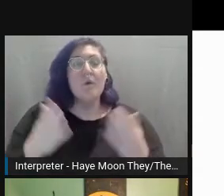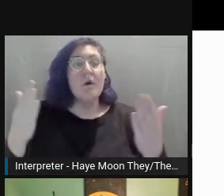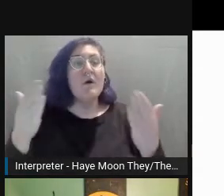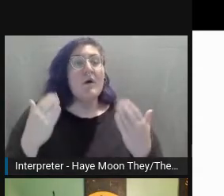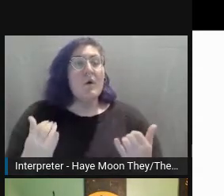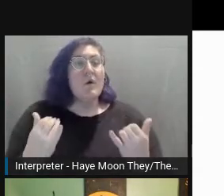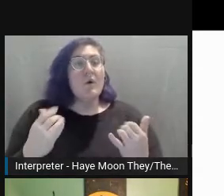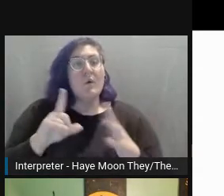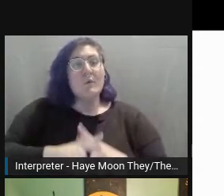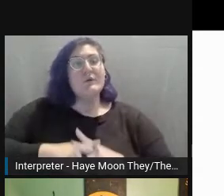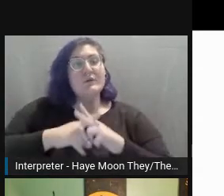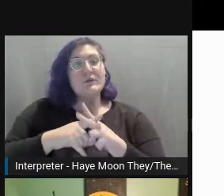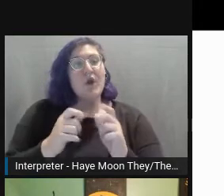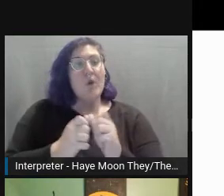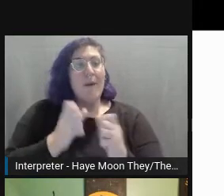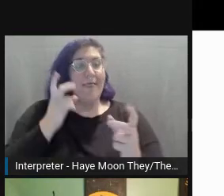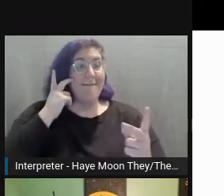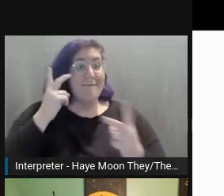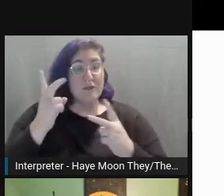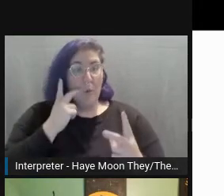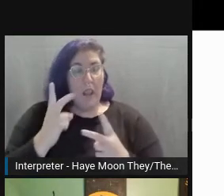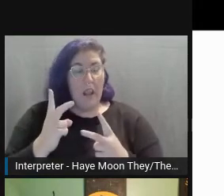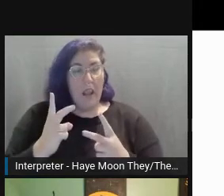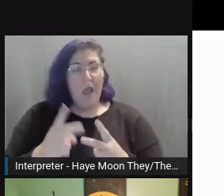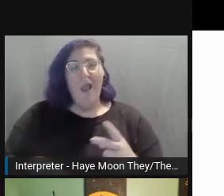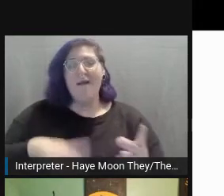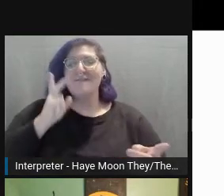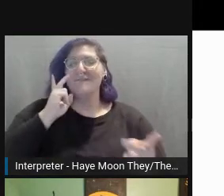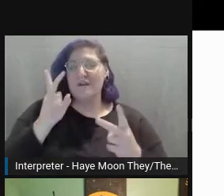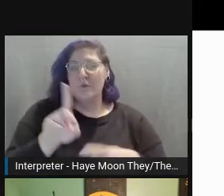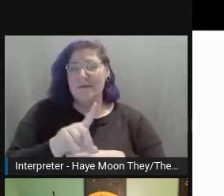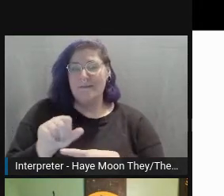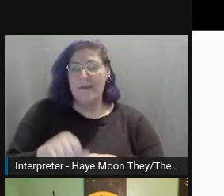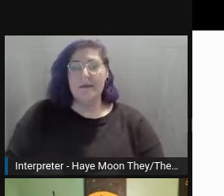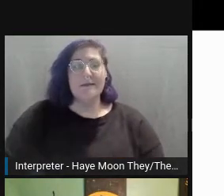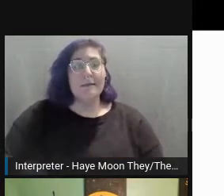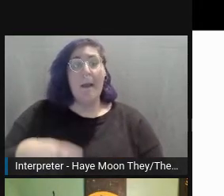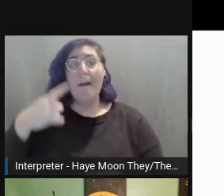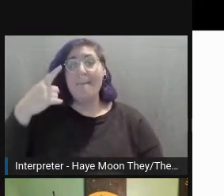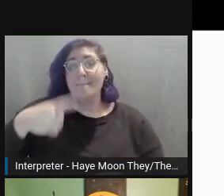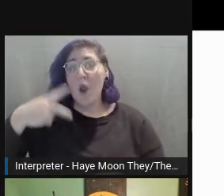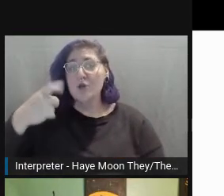Types of visual disabilities, partial or total vision loss,